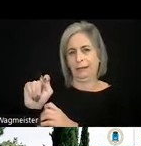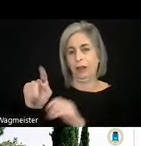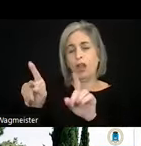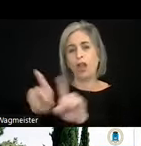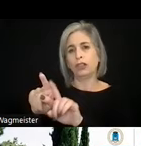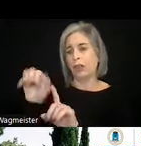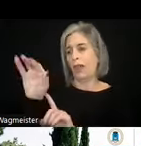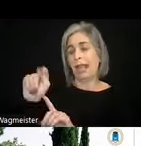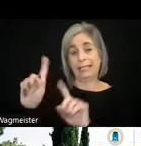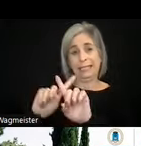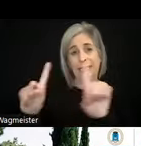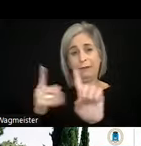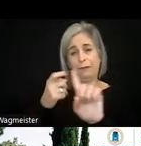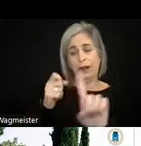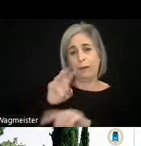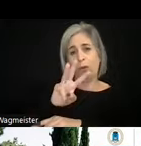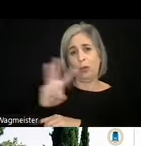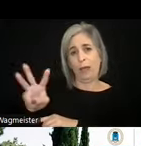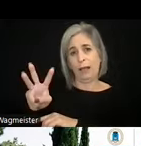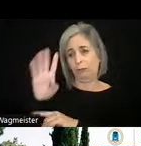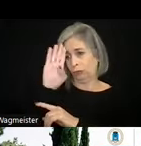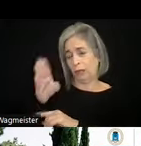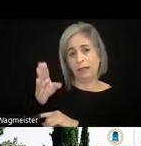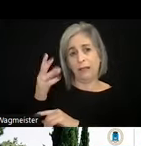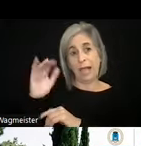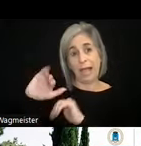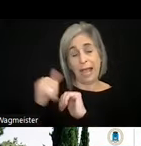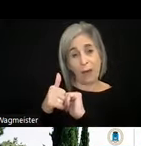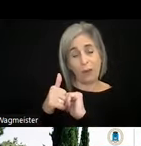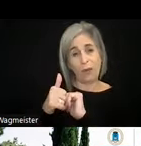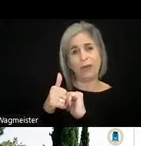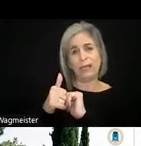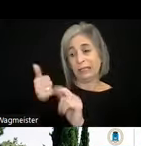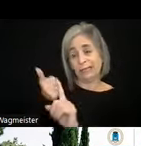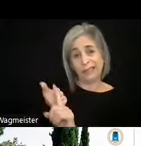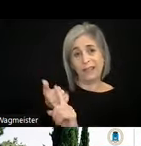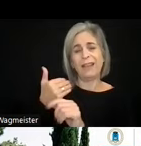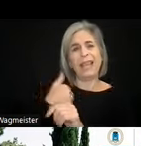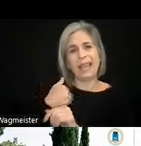from the web accessibility directive in the way that in itself has some requirements.